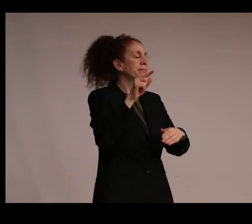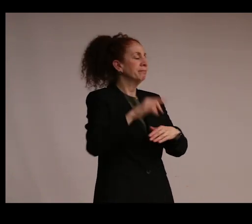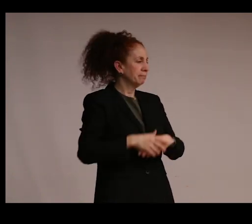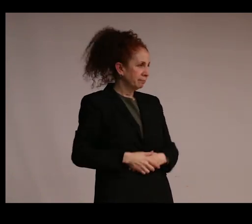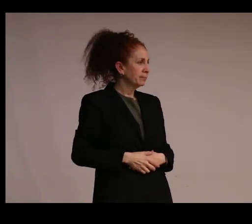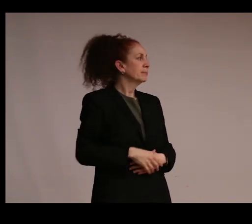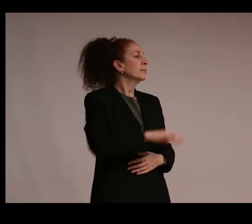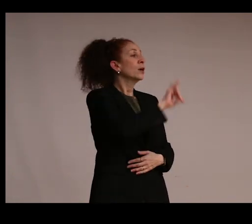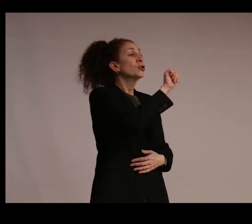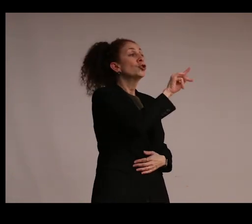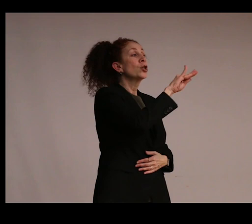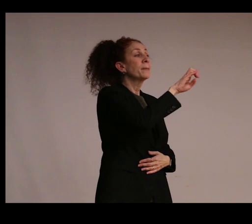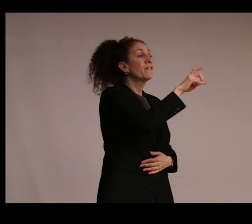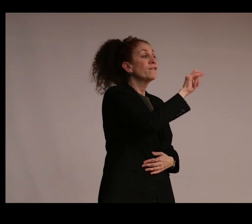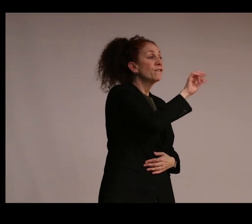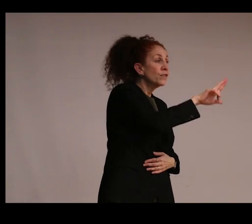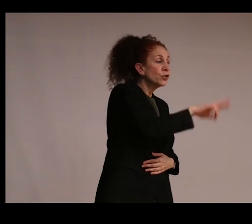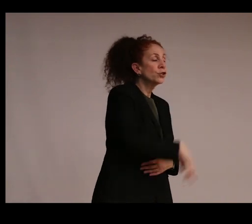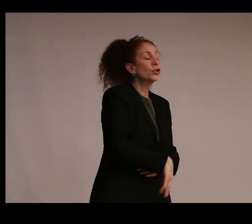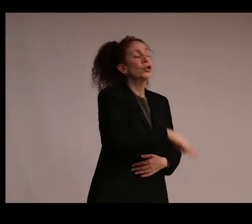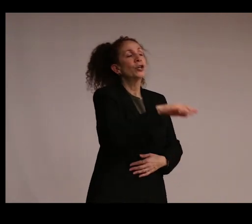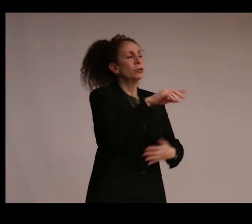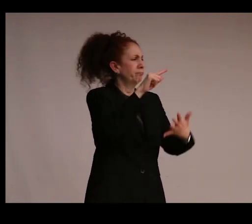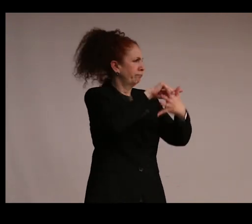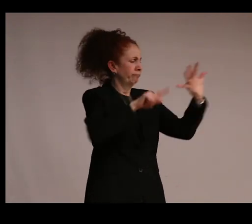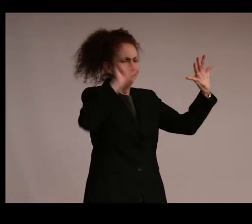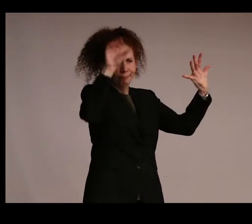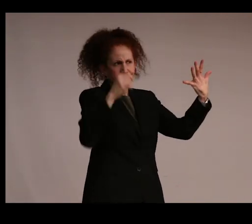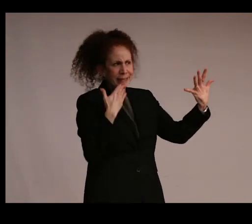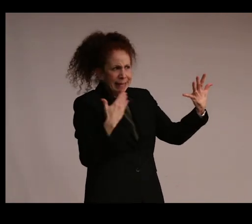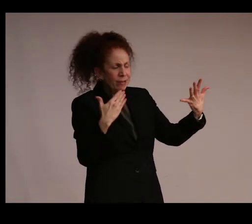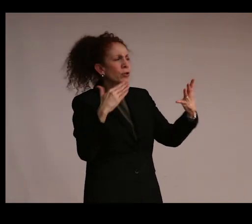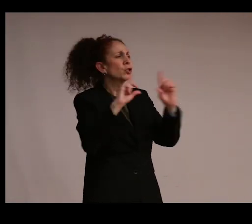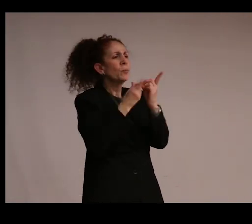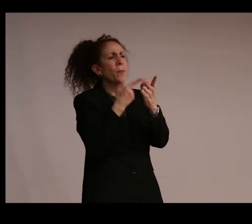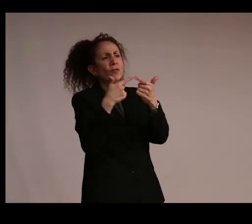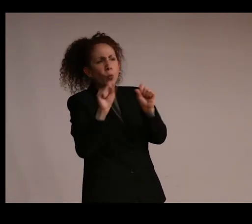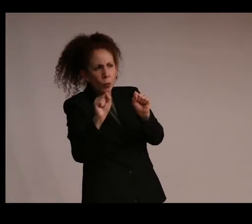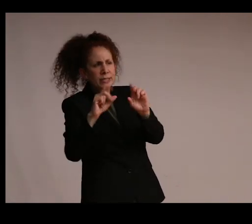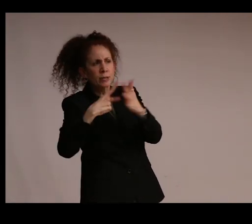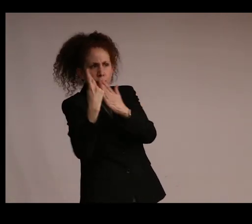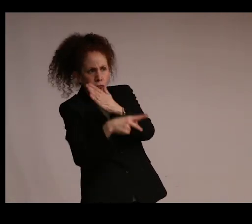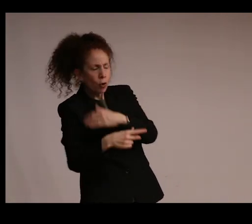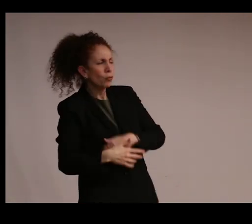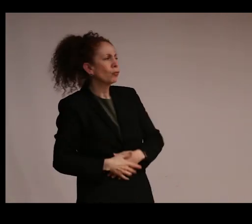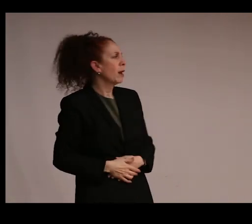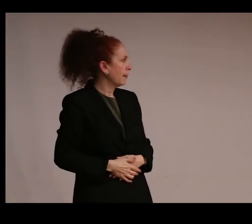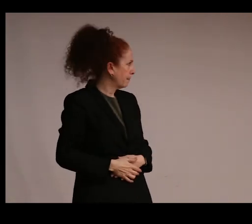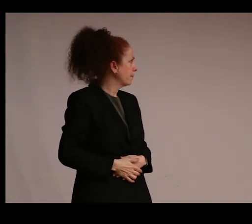Dr. Jami Fisher, Penn in Hand, from the Department of Linguistics, the Excellence Through Diversity